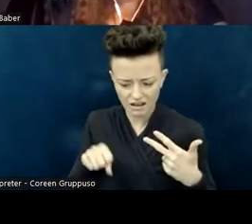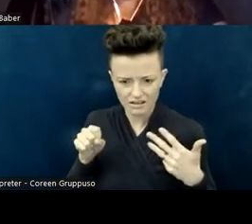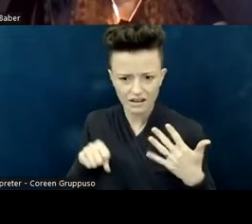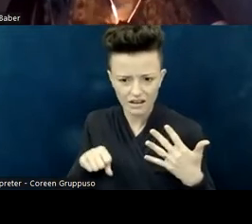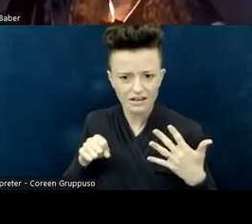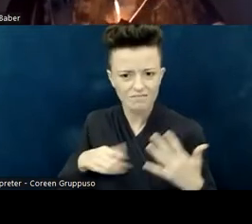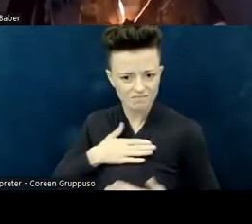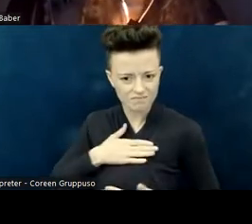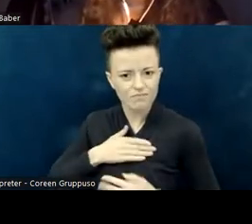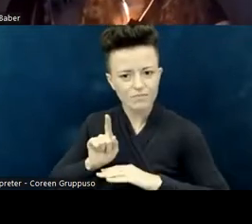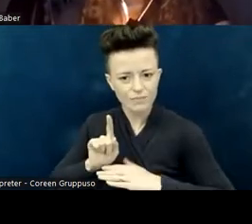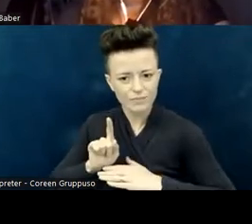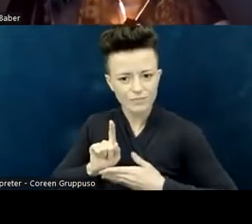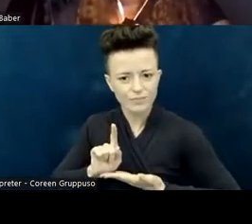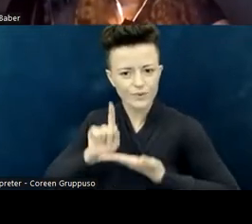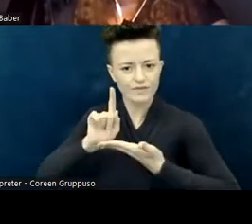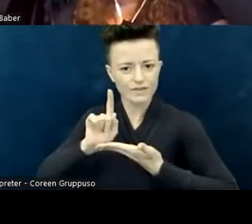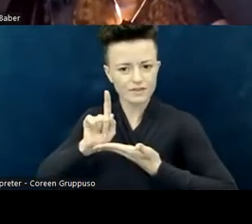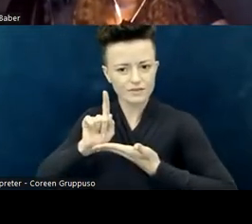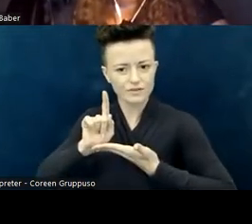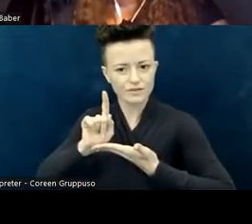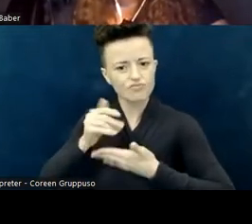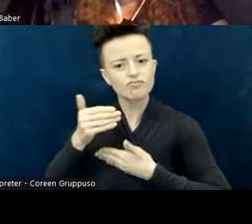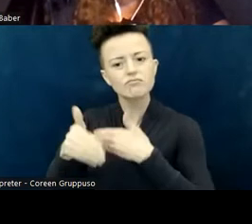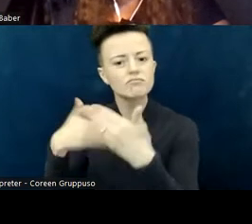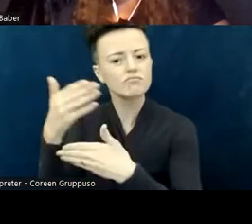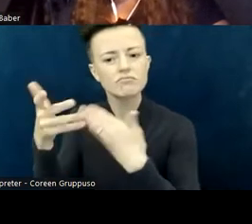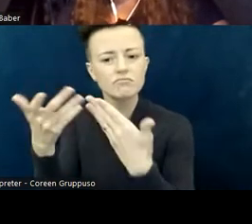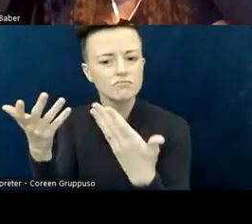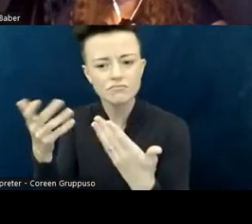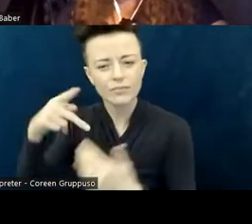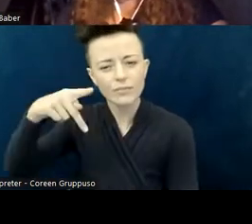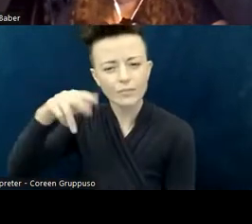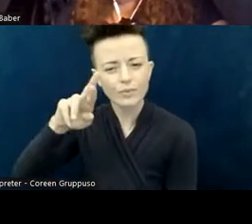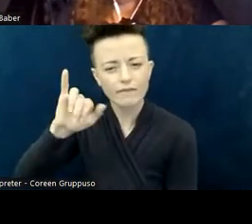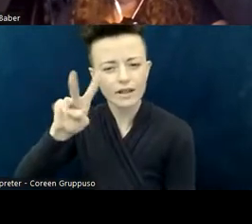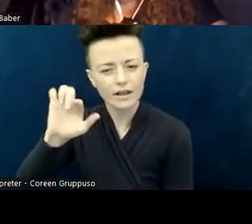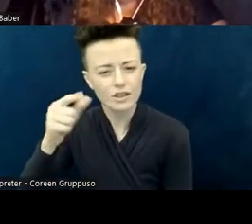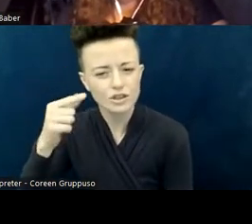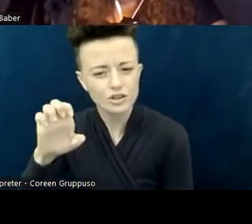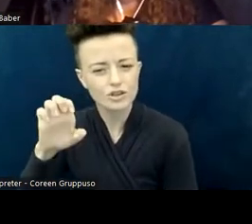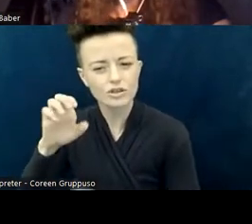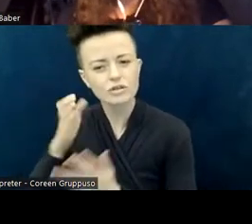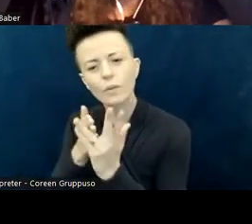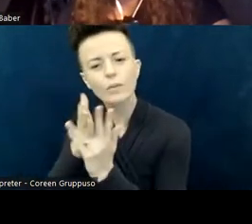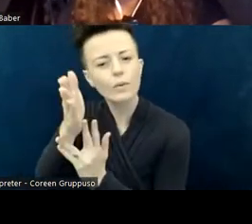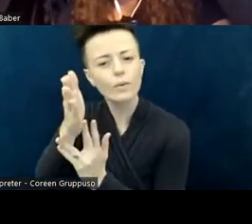if we're moving through the world... and begin to learn what it is to think differently